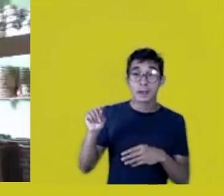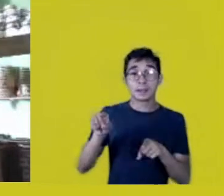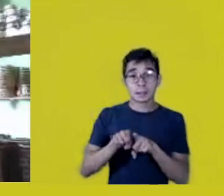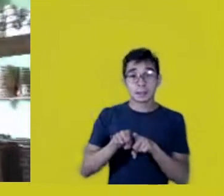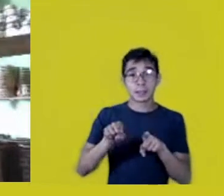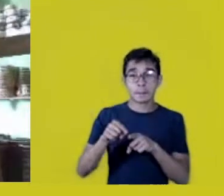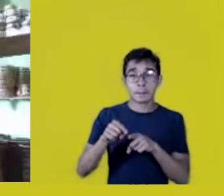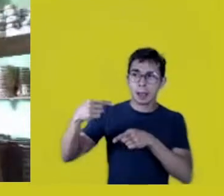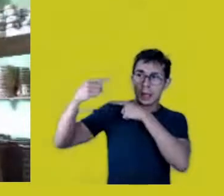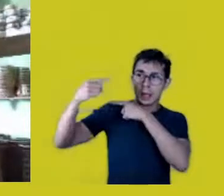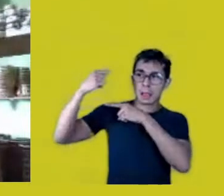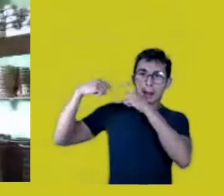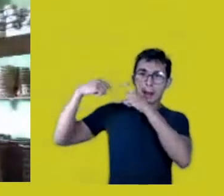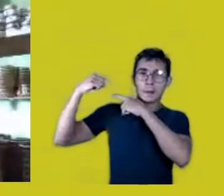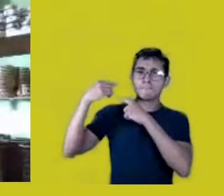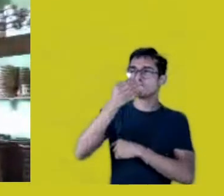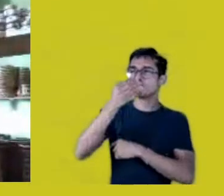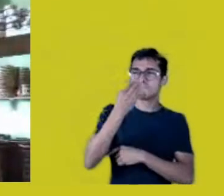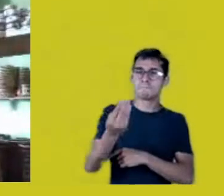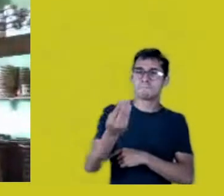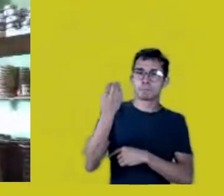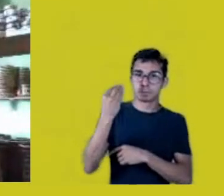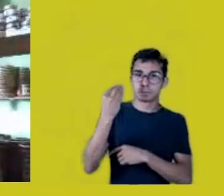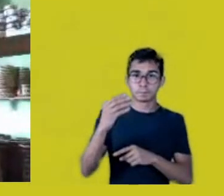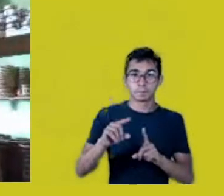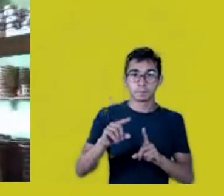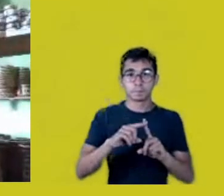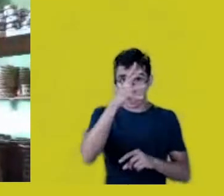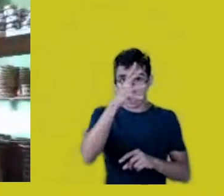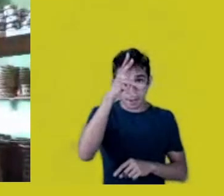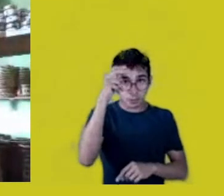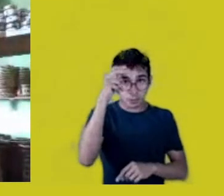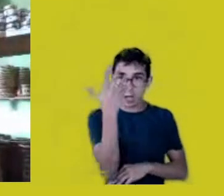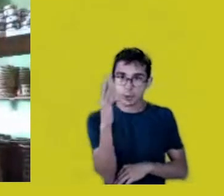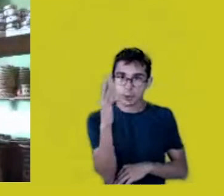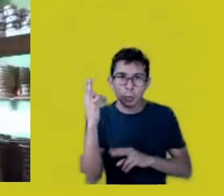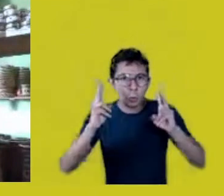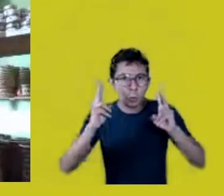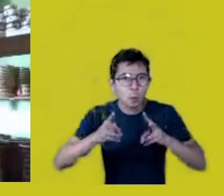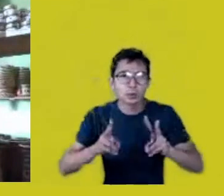they maintained a Native Amazon, they preserved the forest,